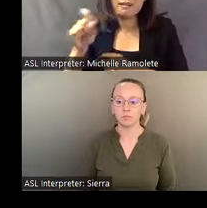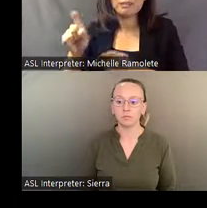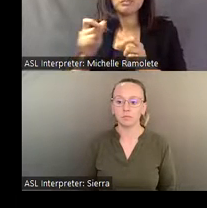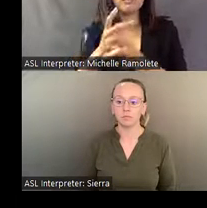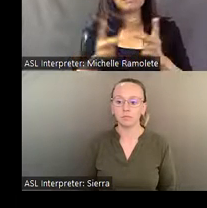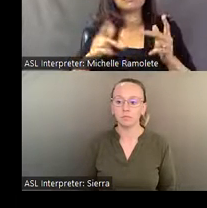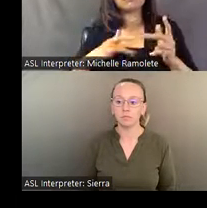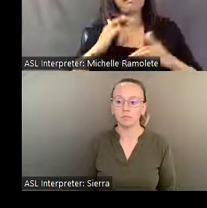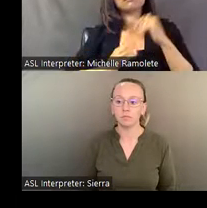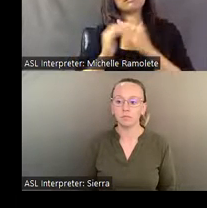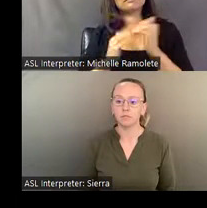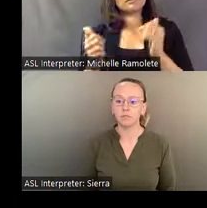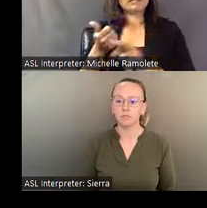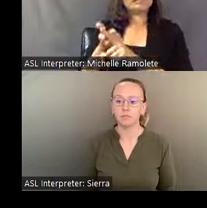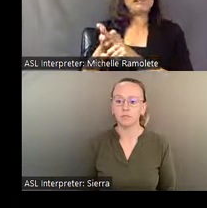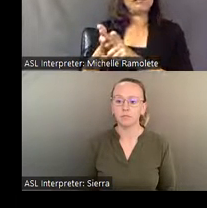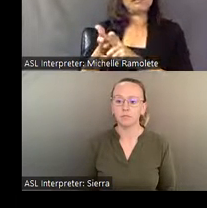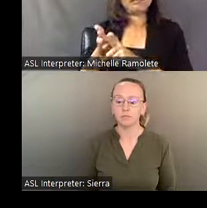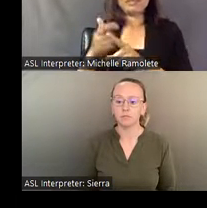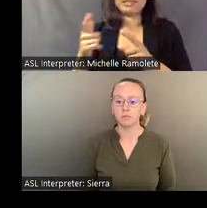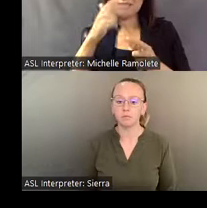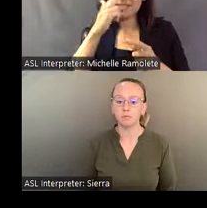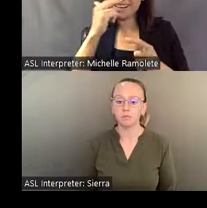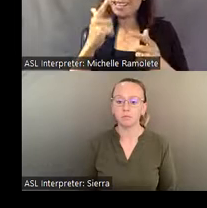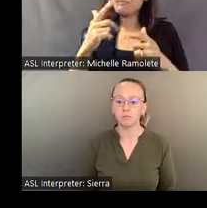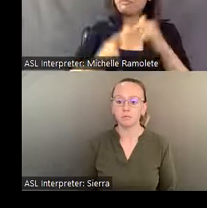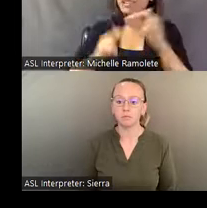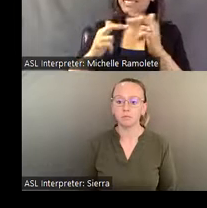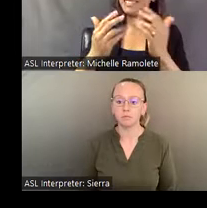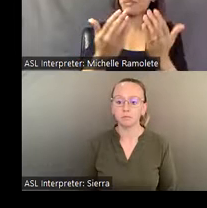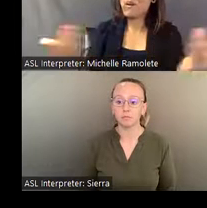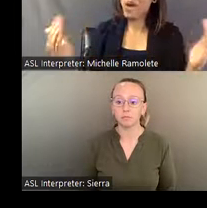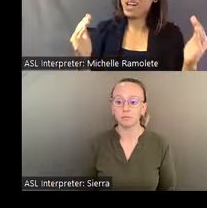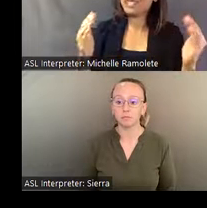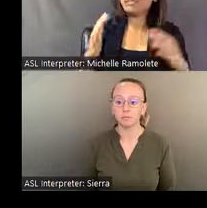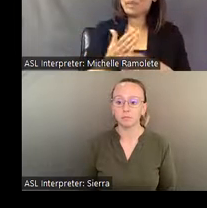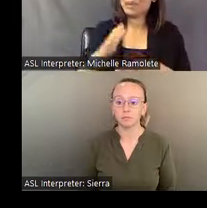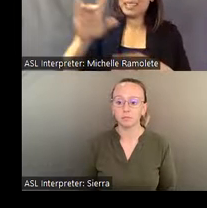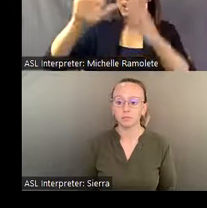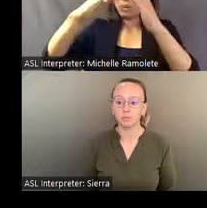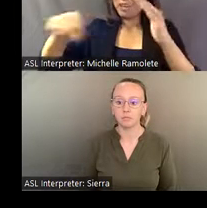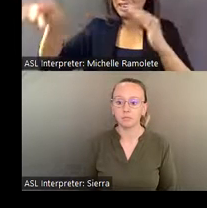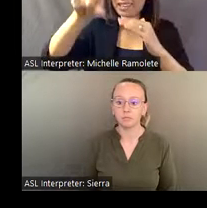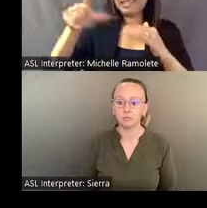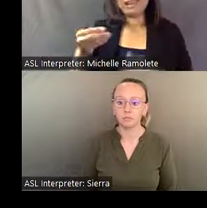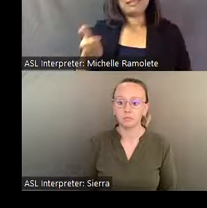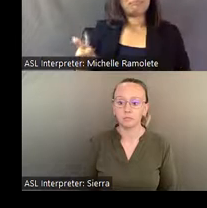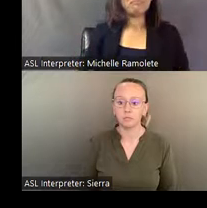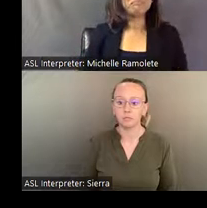And the funny thing is, the first thing he does is build a wall between him and his community.